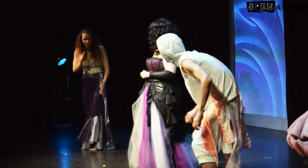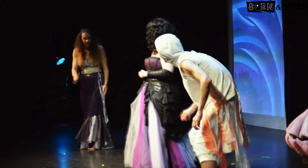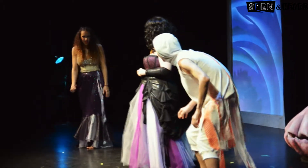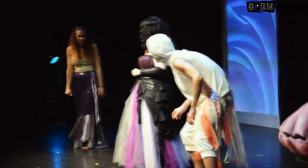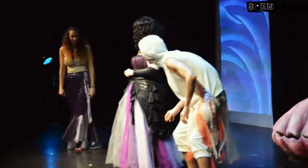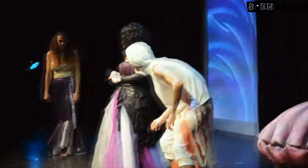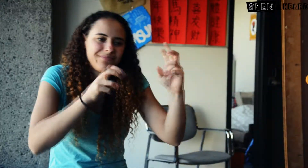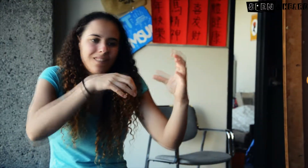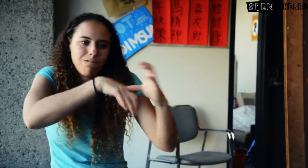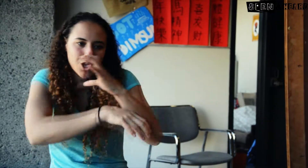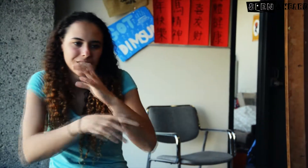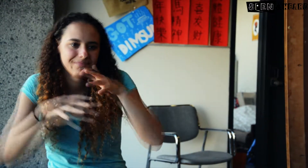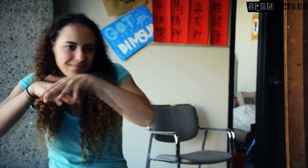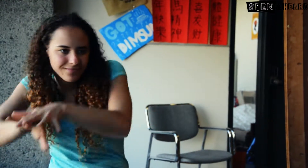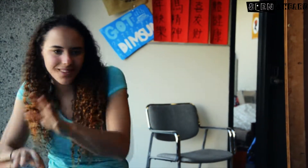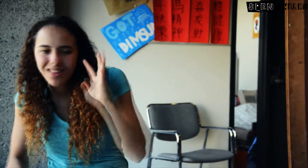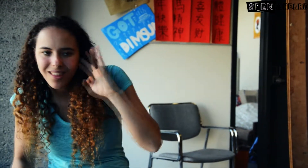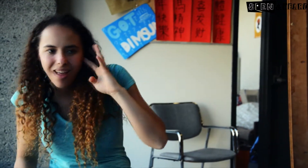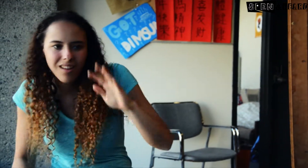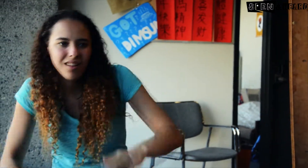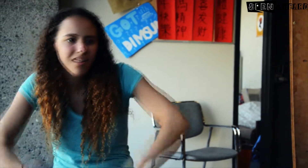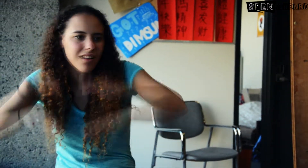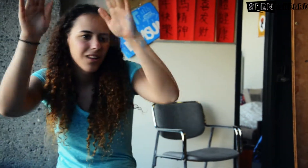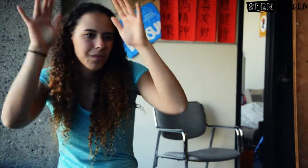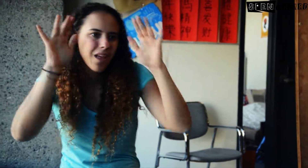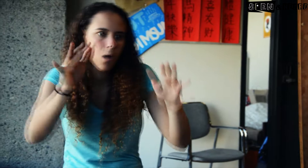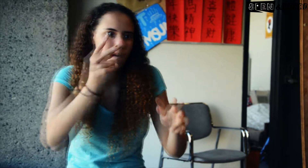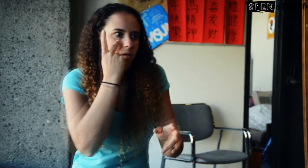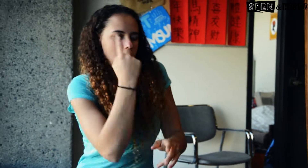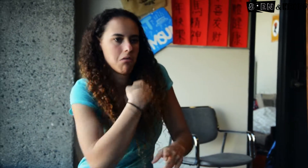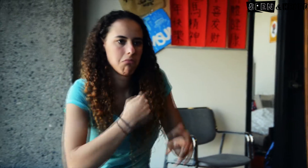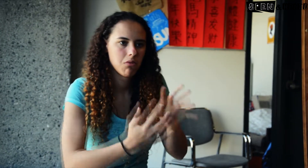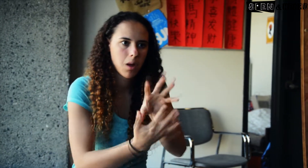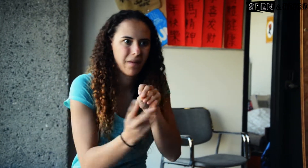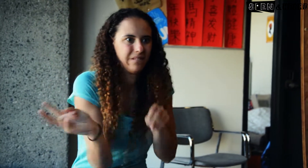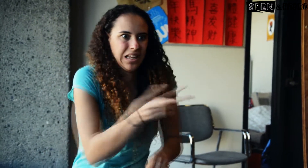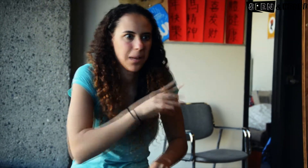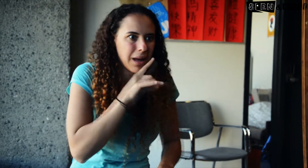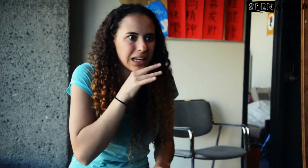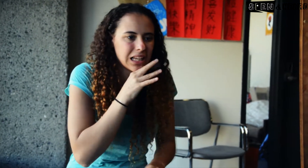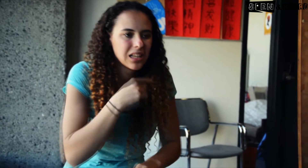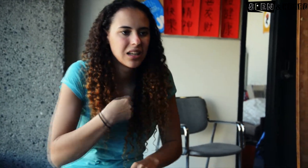My mother forced me to be around hearing people so I learned to speak very quickly.